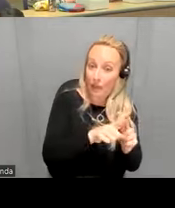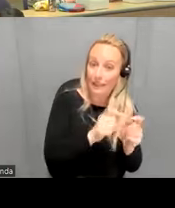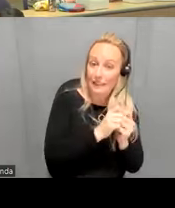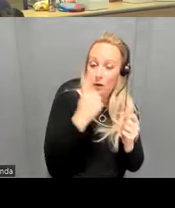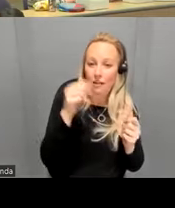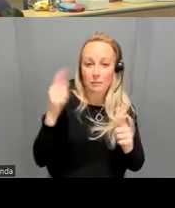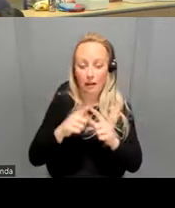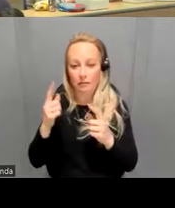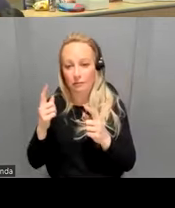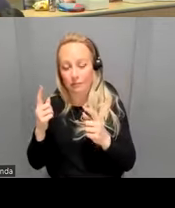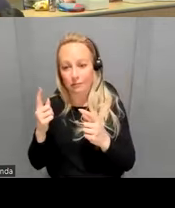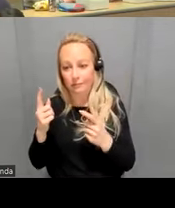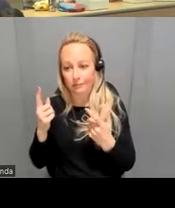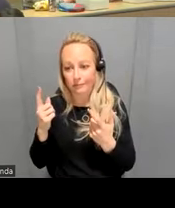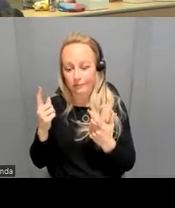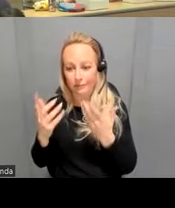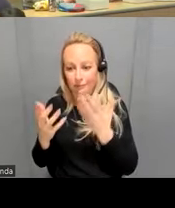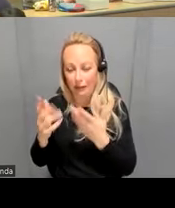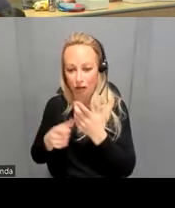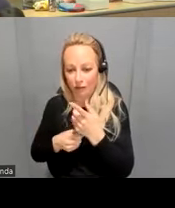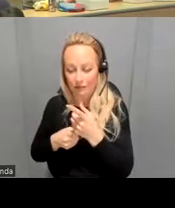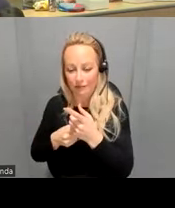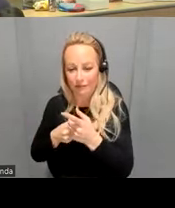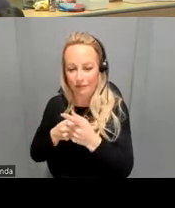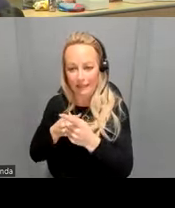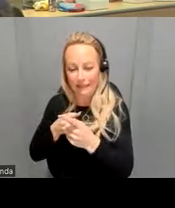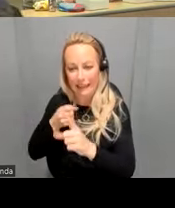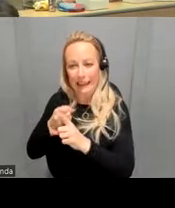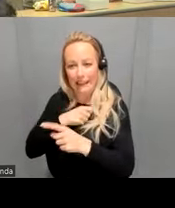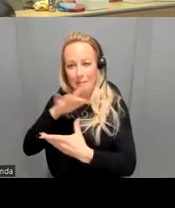you that might sort of hit in the middle of what you're yeah and so this has been something that's